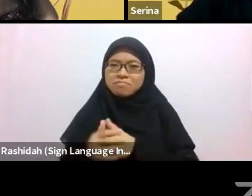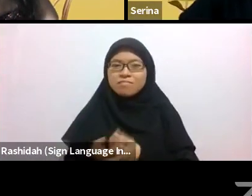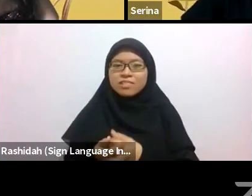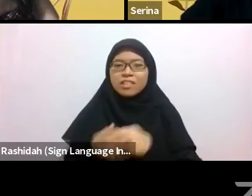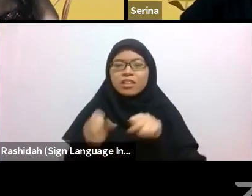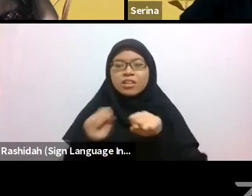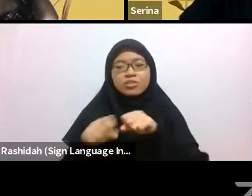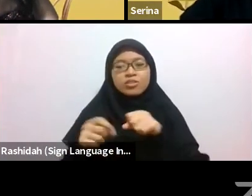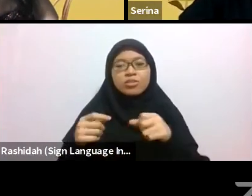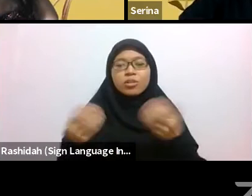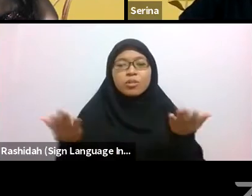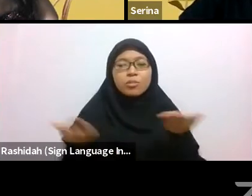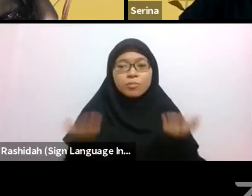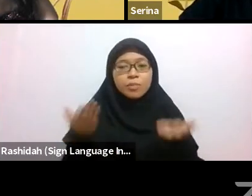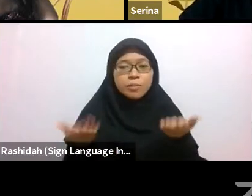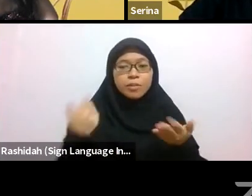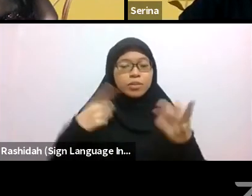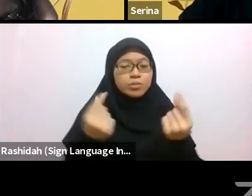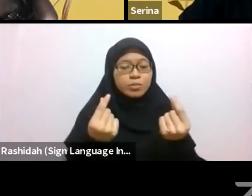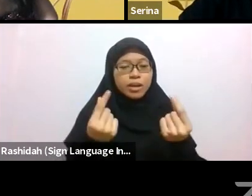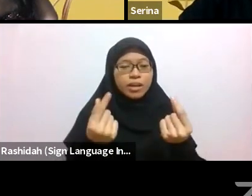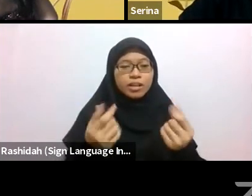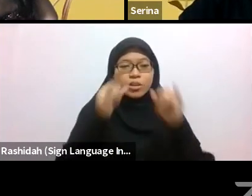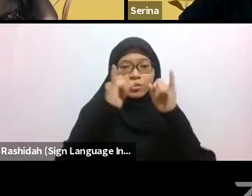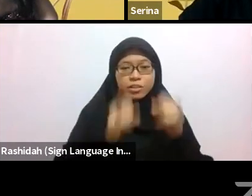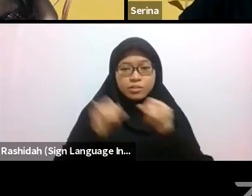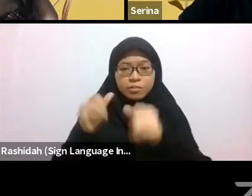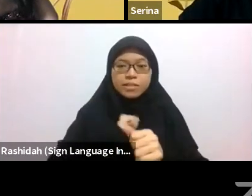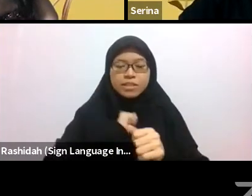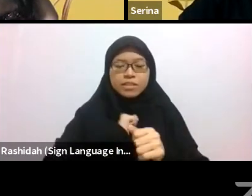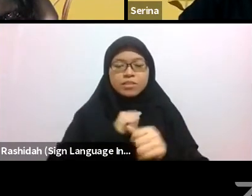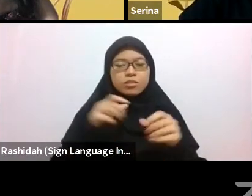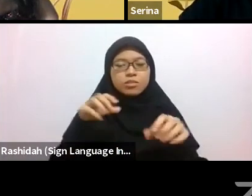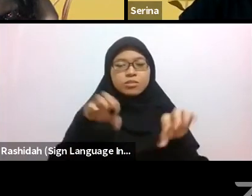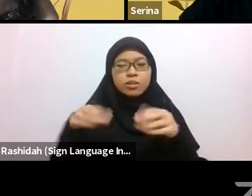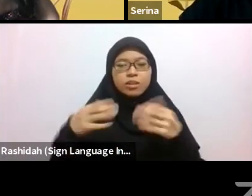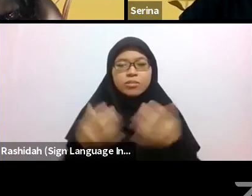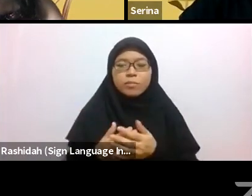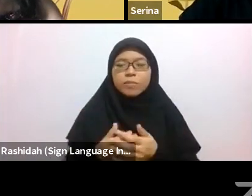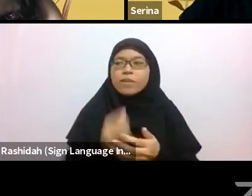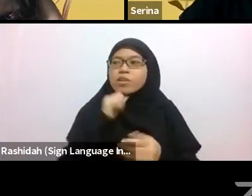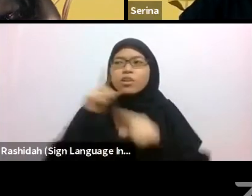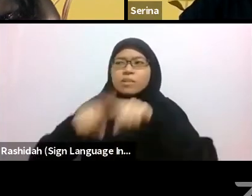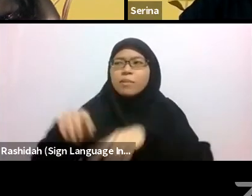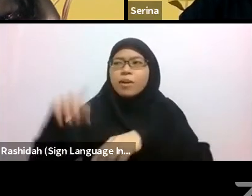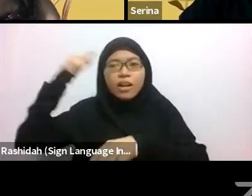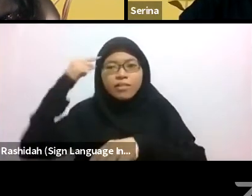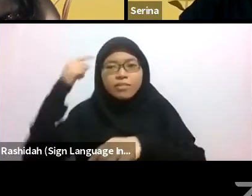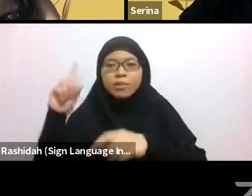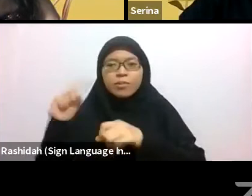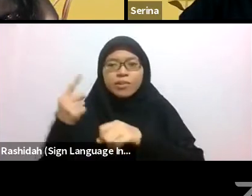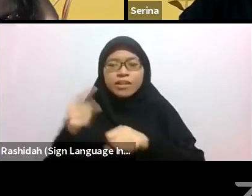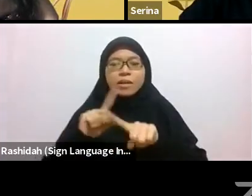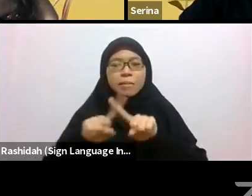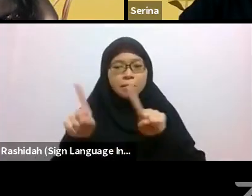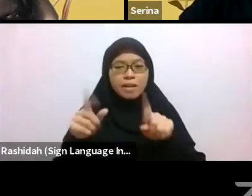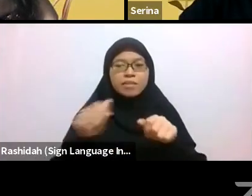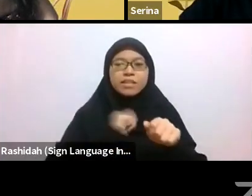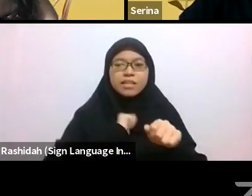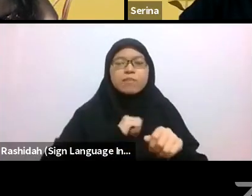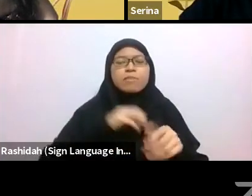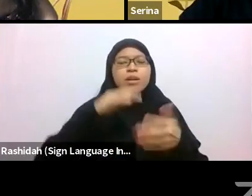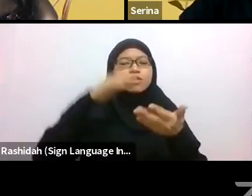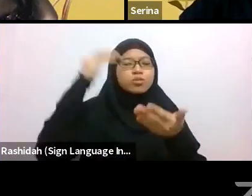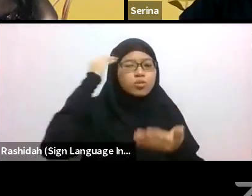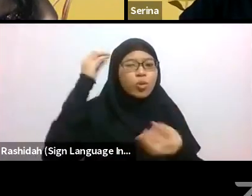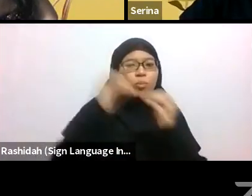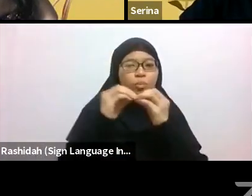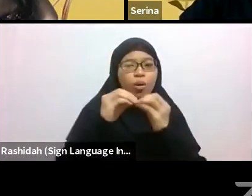is to empower ourselves by knowing more. Taking that first step to know our environment better.